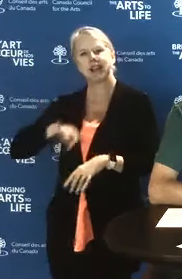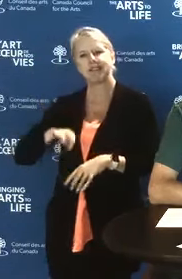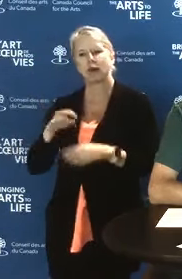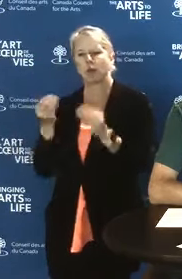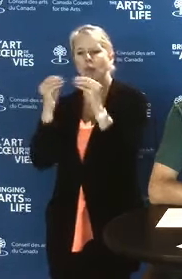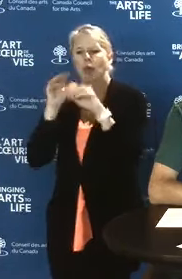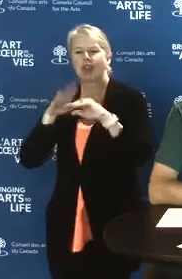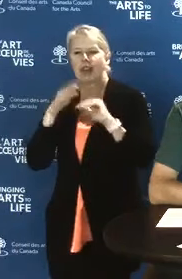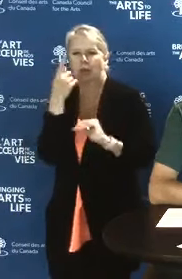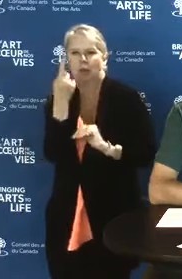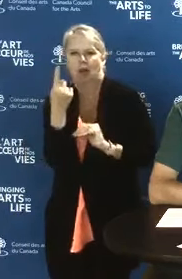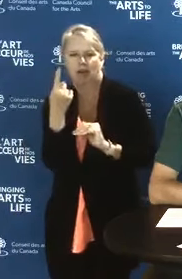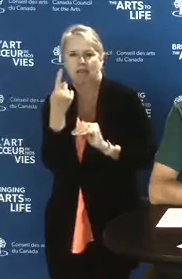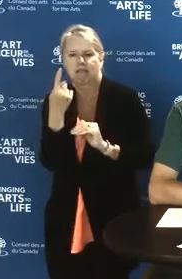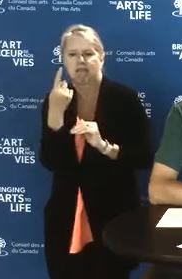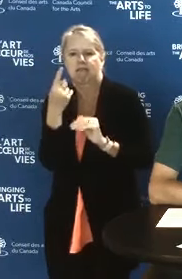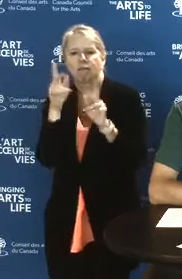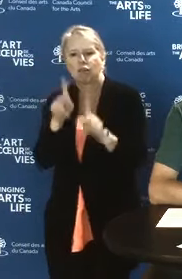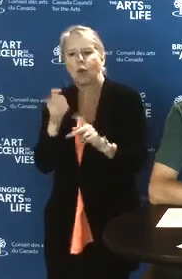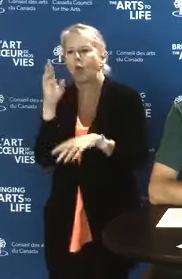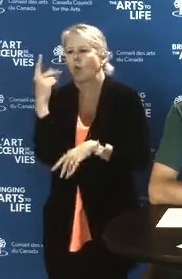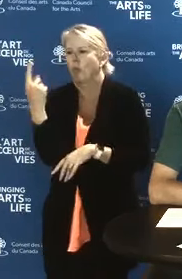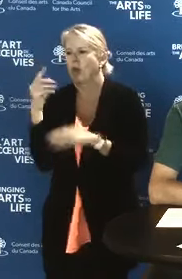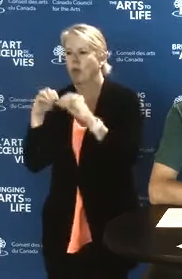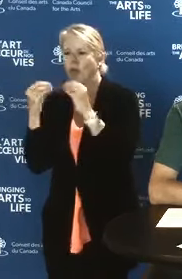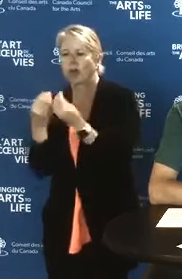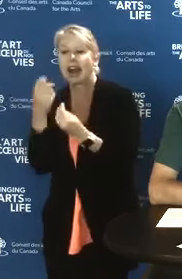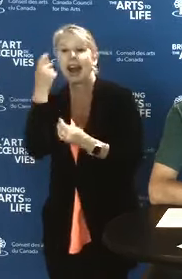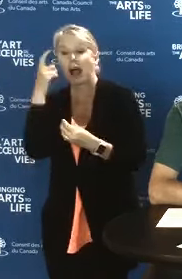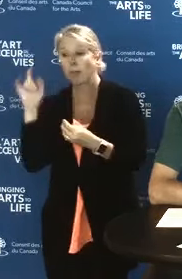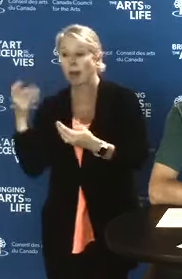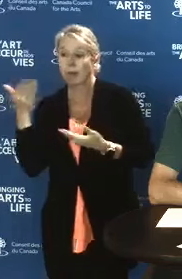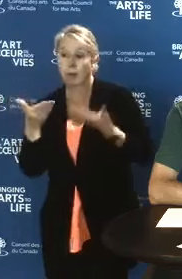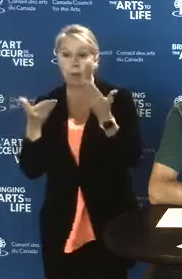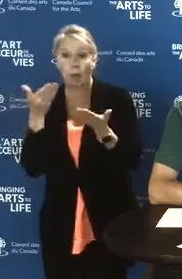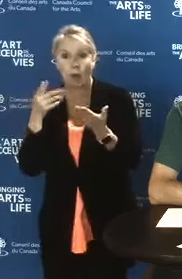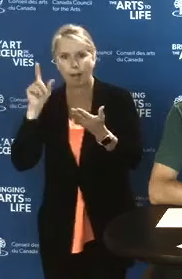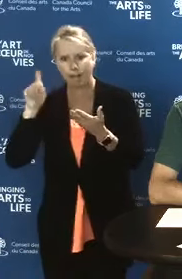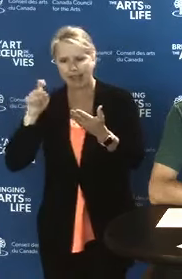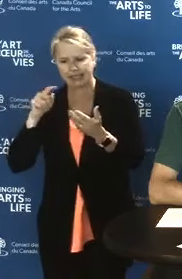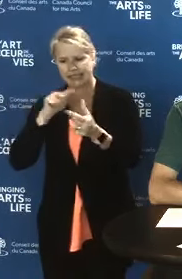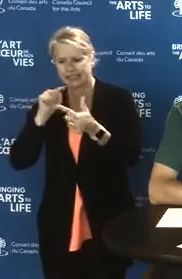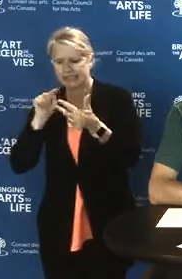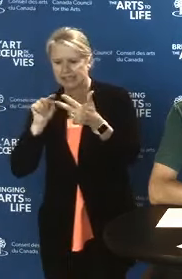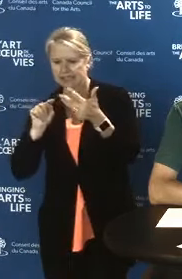and it must be proposed by and for more than one artist or organization.